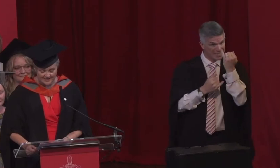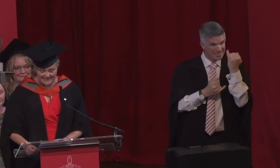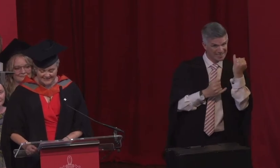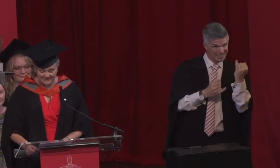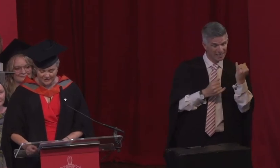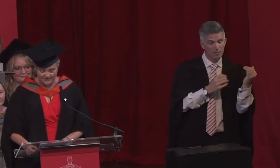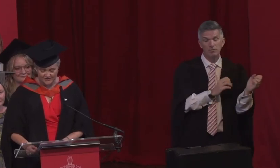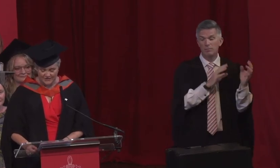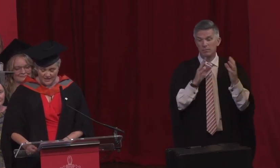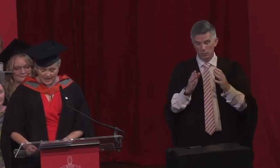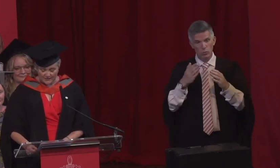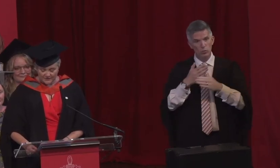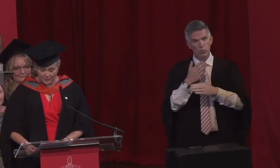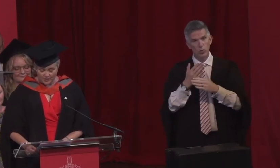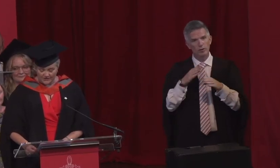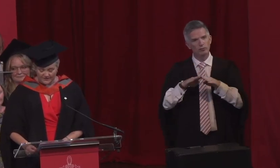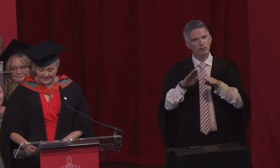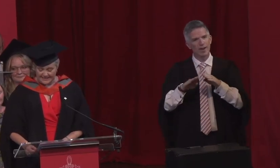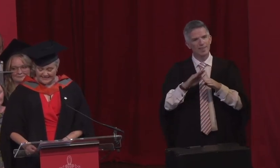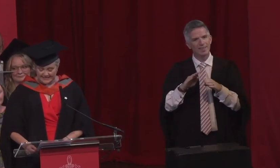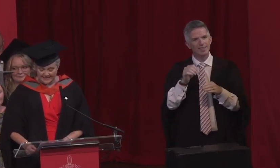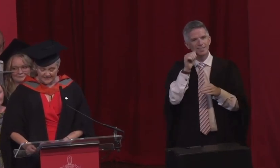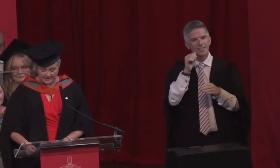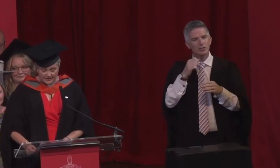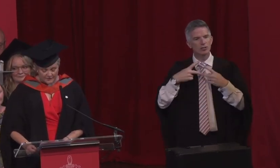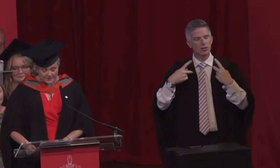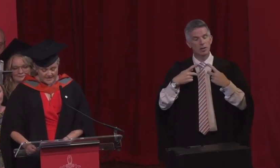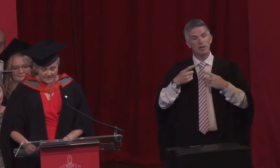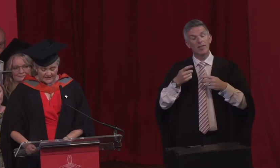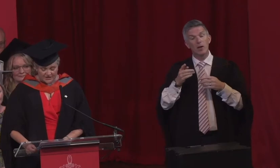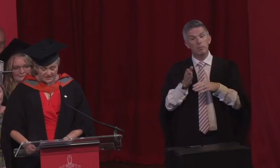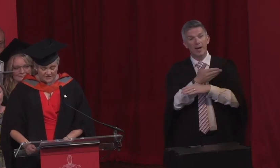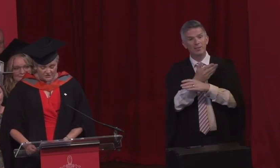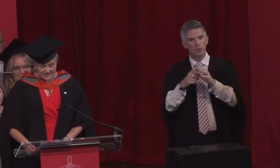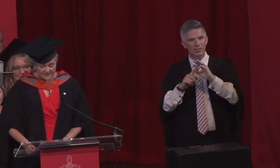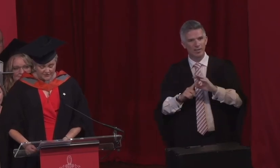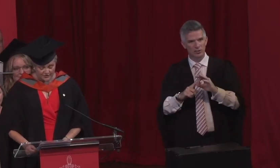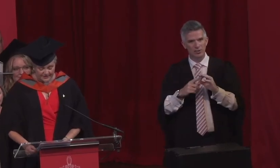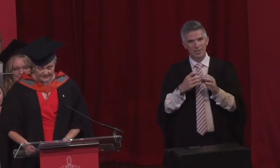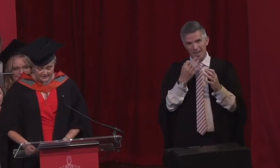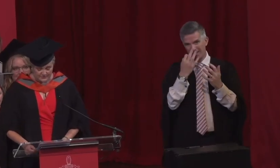dental nurse before qualifying at 18. From then I achieved a successful career and with